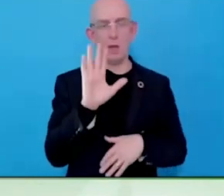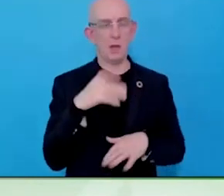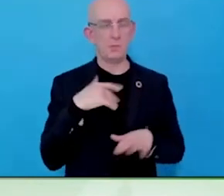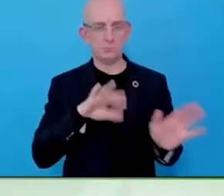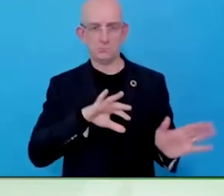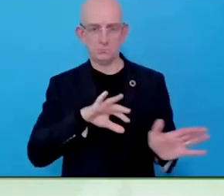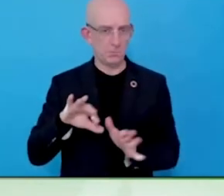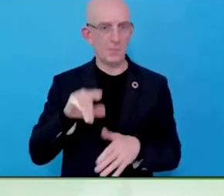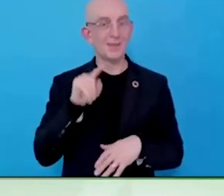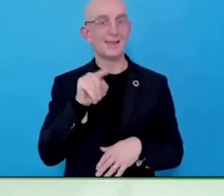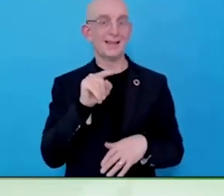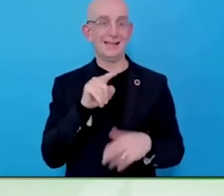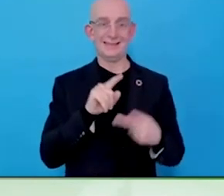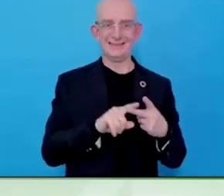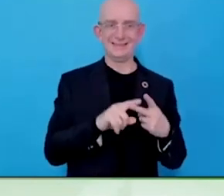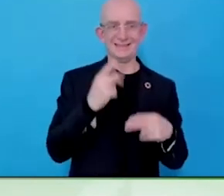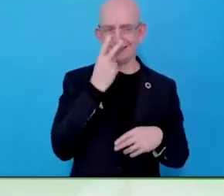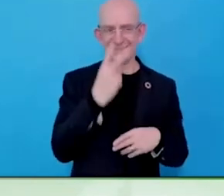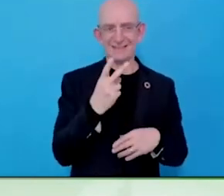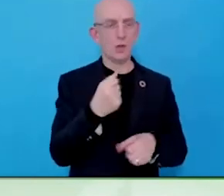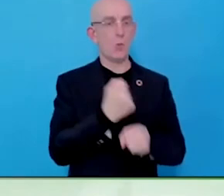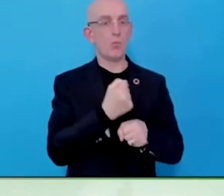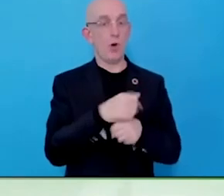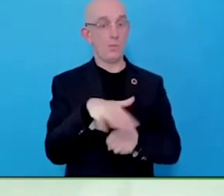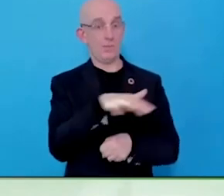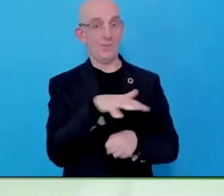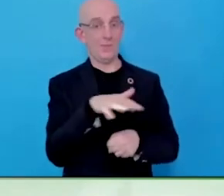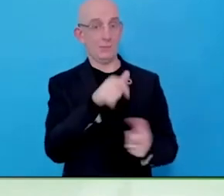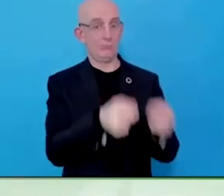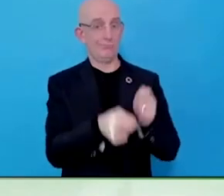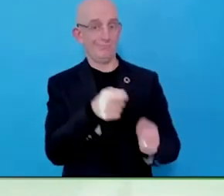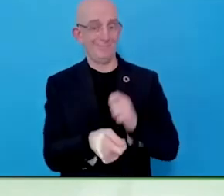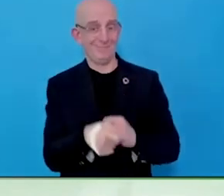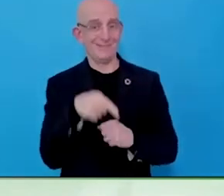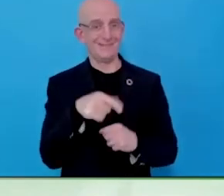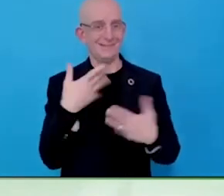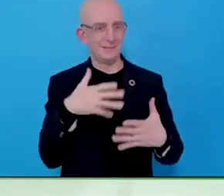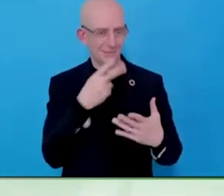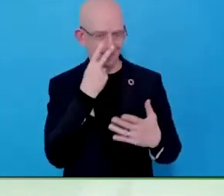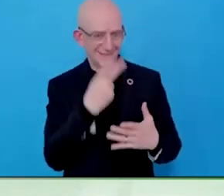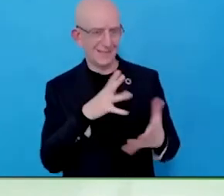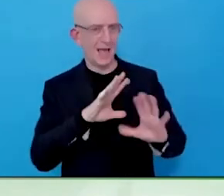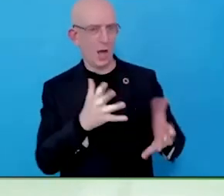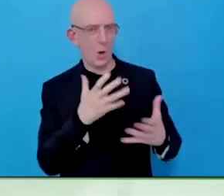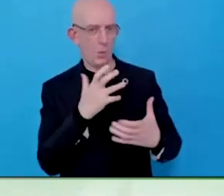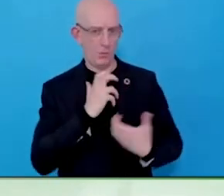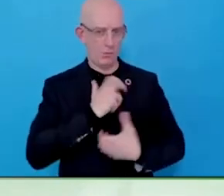workplace adjustment service that gives every employee, including disabled people the tools and flexability that they require.